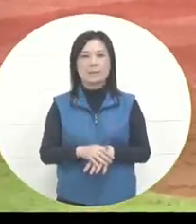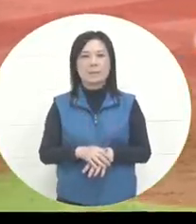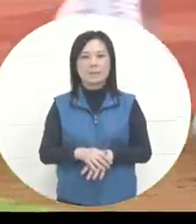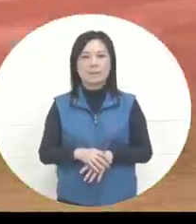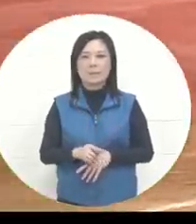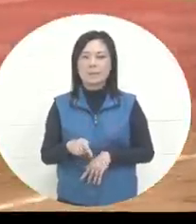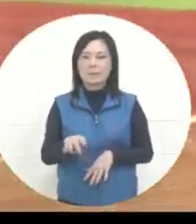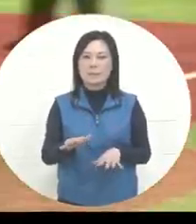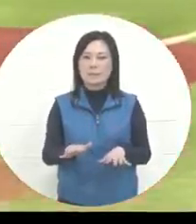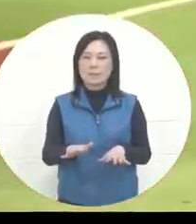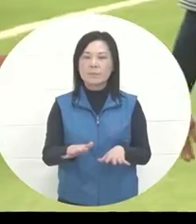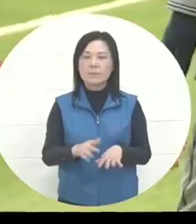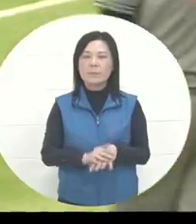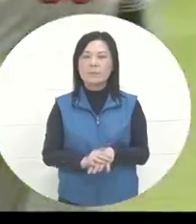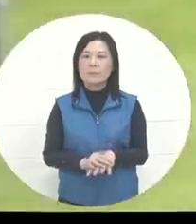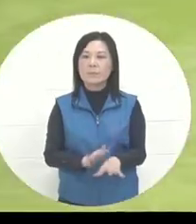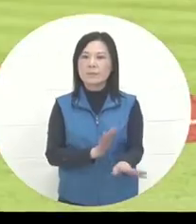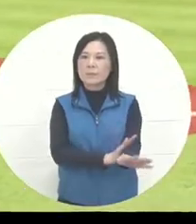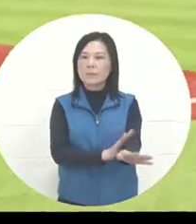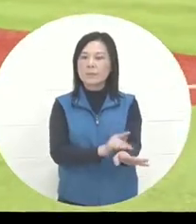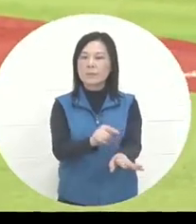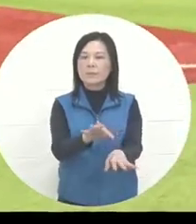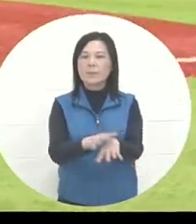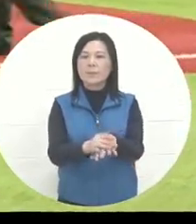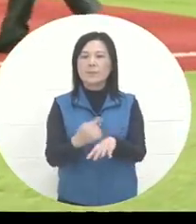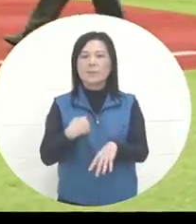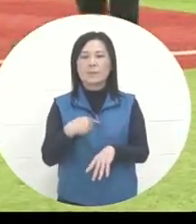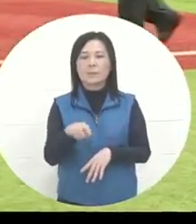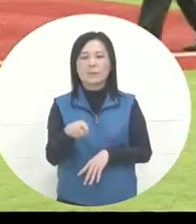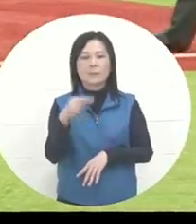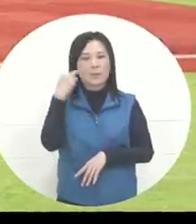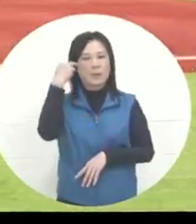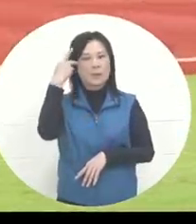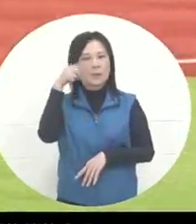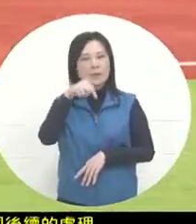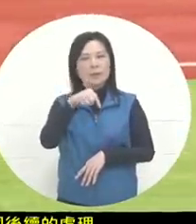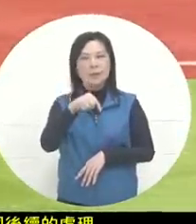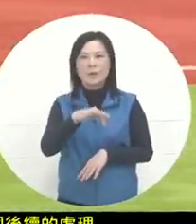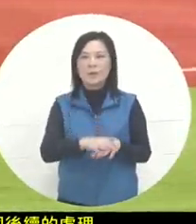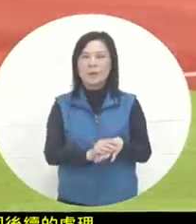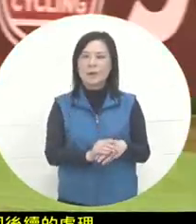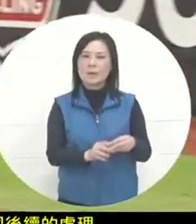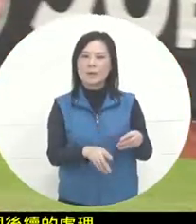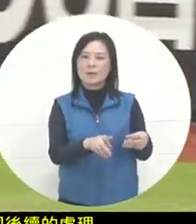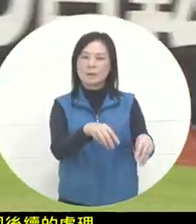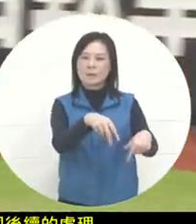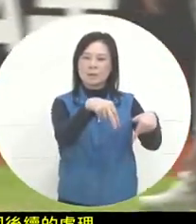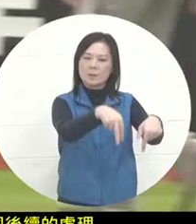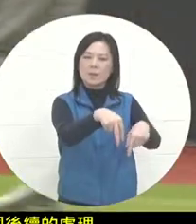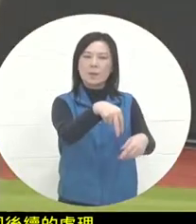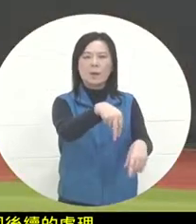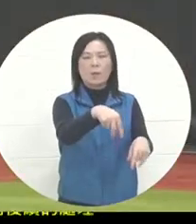the do-bat made a bit of a blitz bunt . It felt like the pitcher was too mid-point. Pitcher Xia